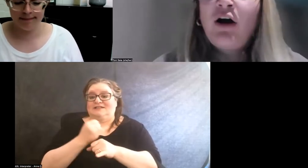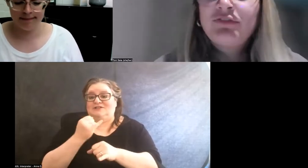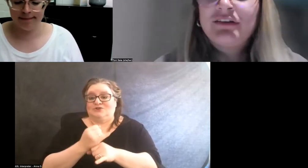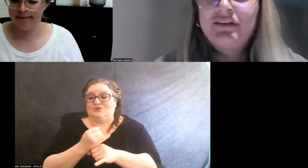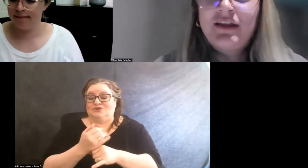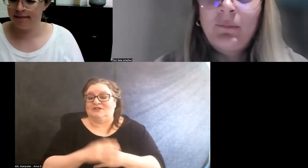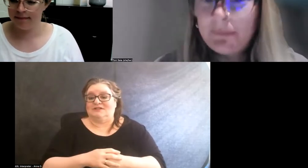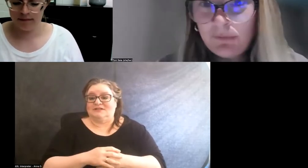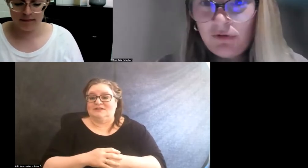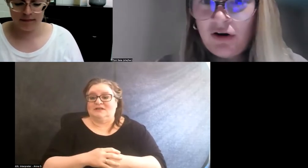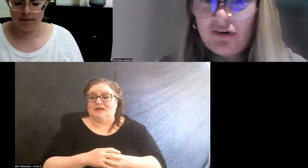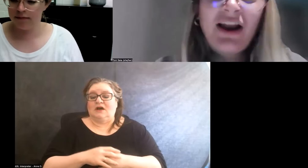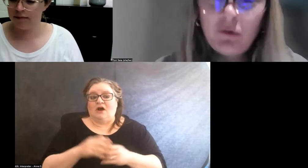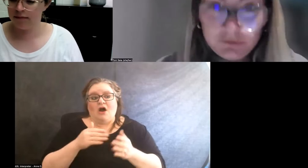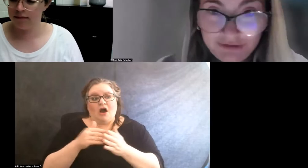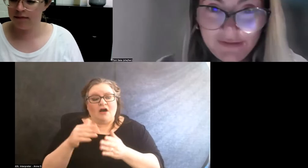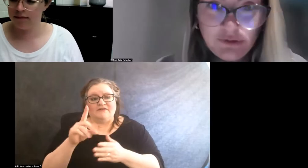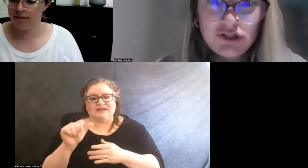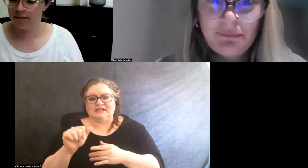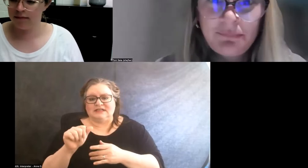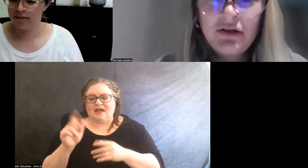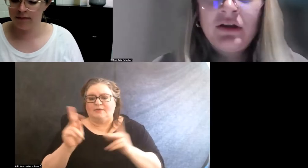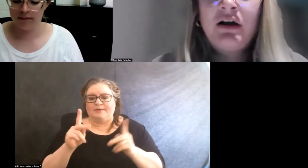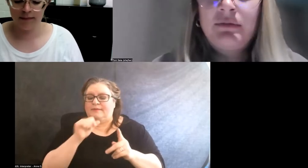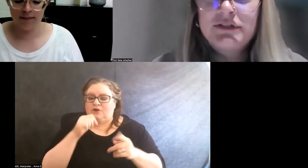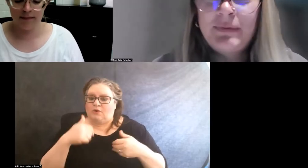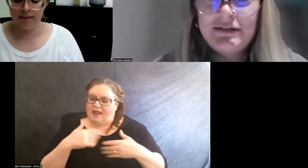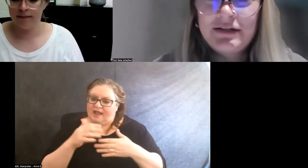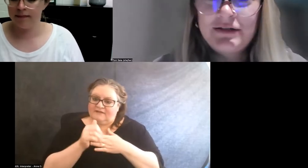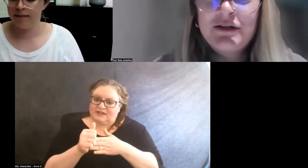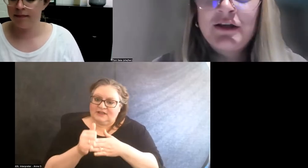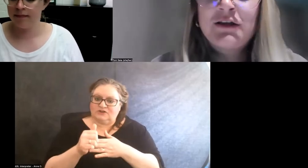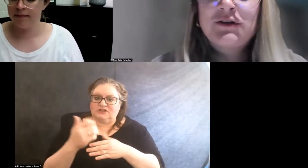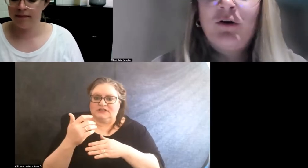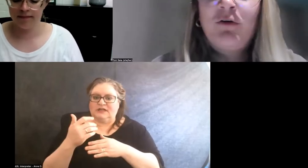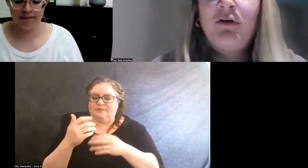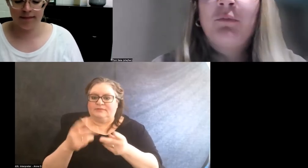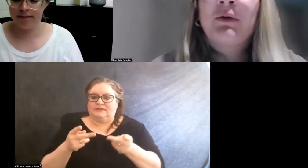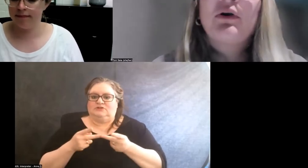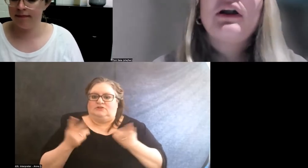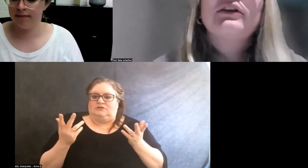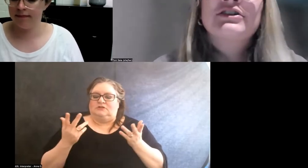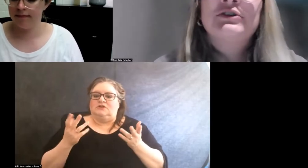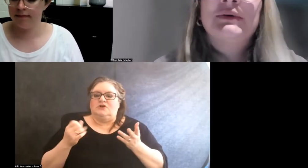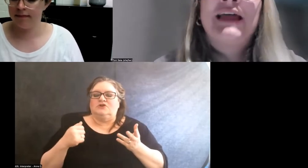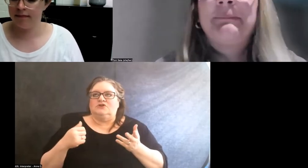often disabled people are not holding leadership spaces. So we weren't just doing that